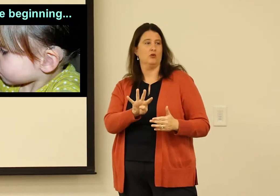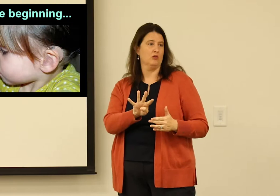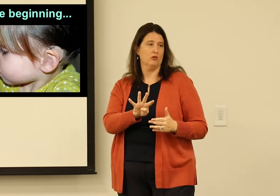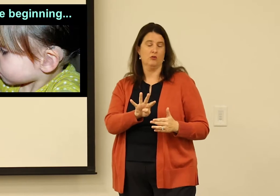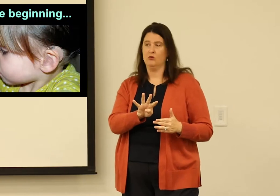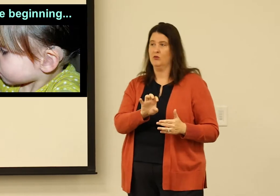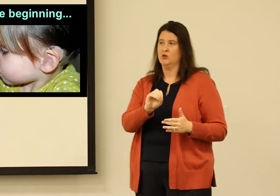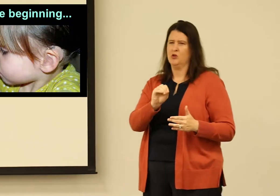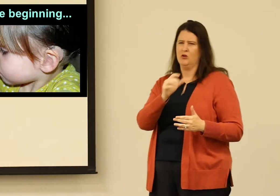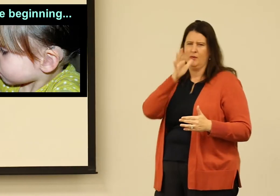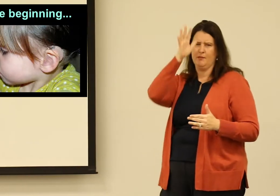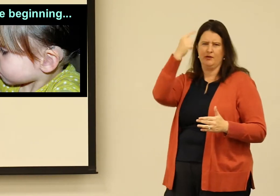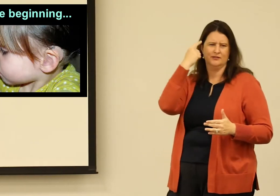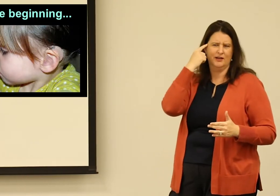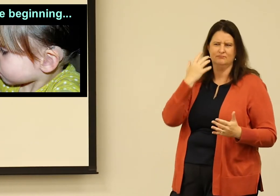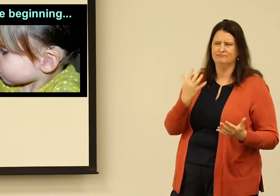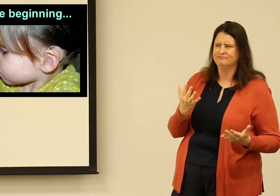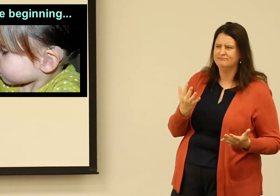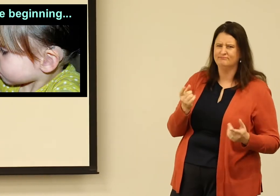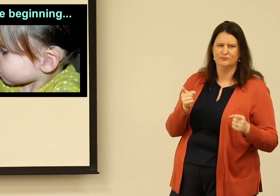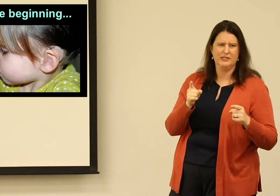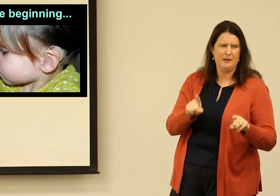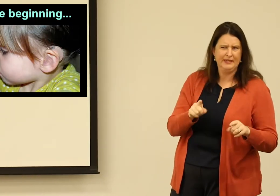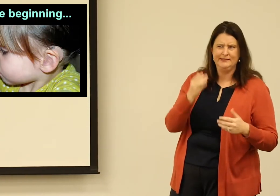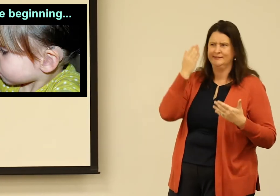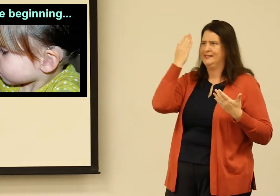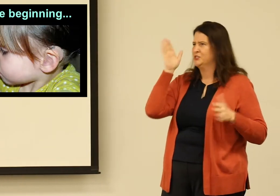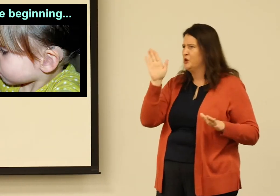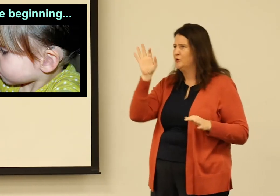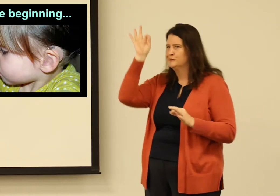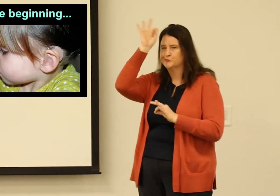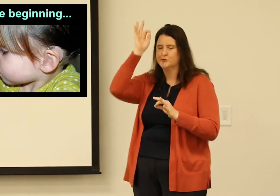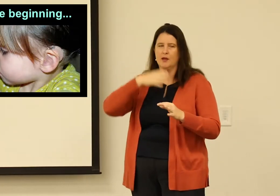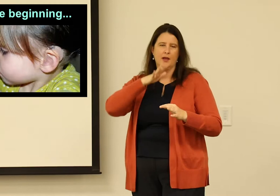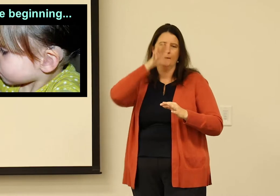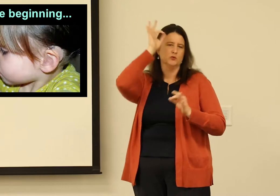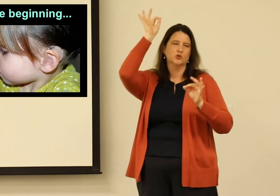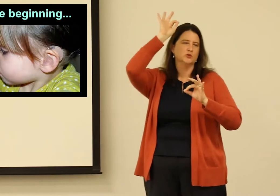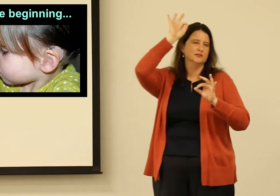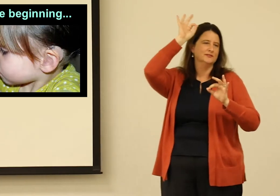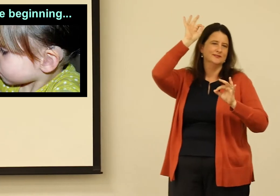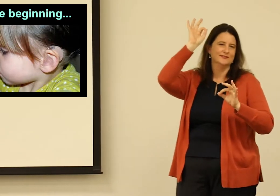I didn't speak until after the age of four. So my parents weren't really sure what was happening.